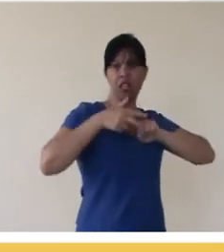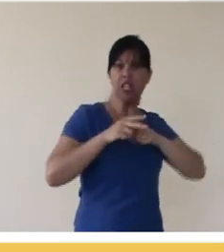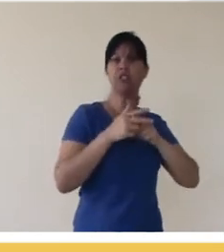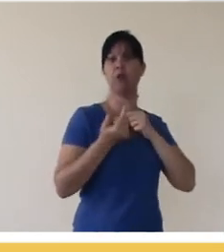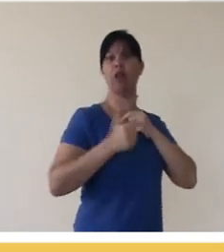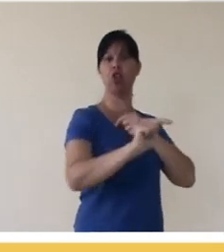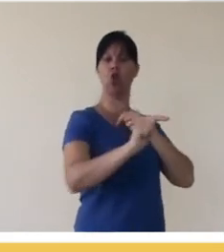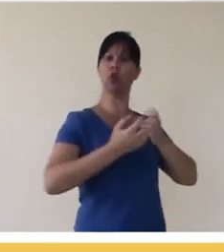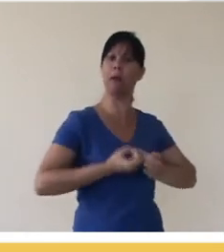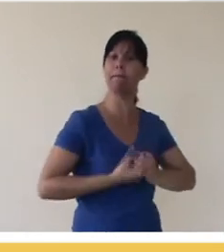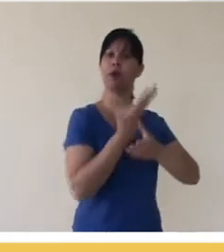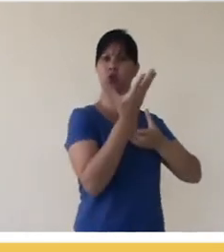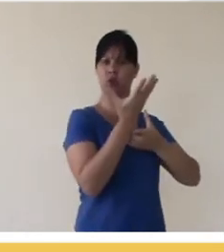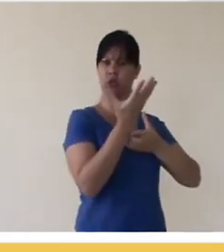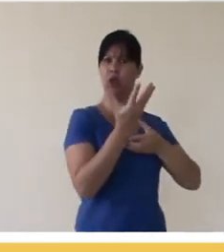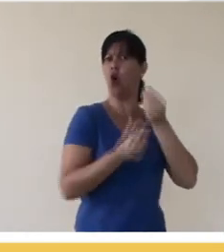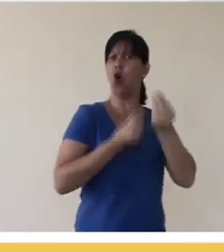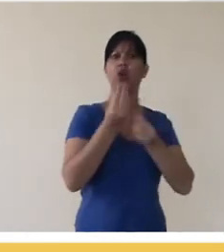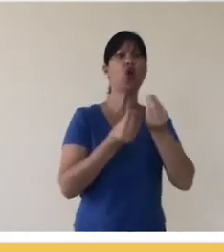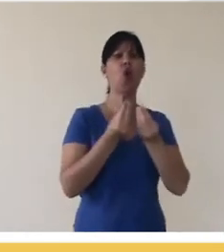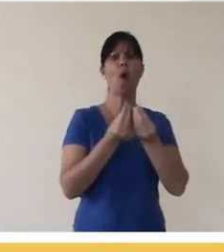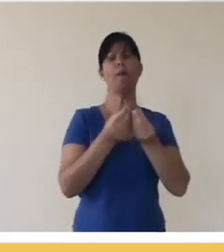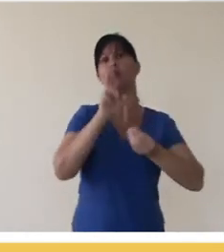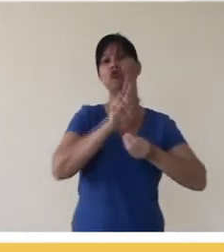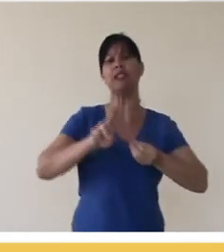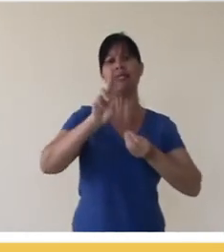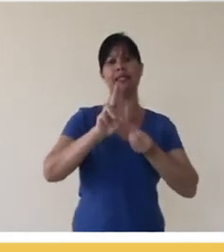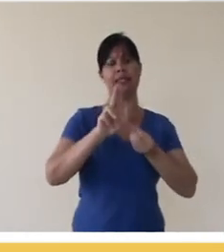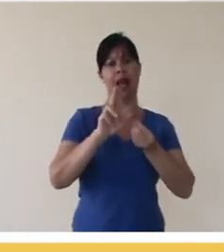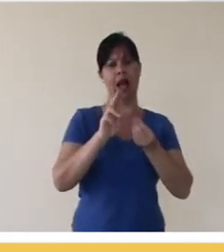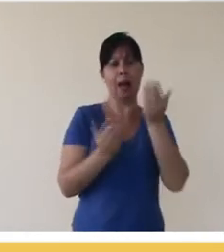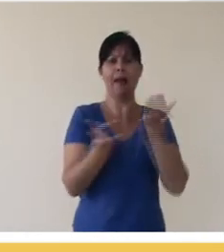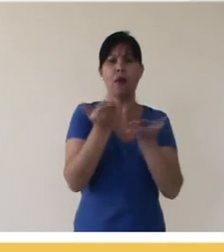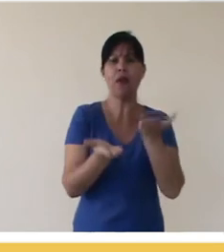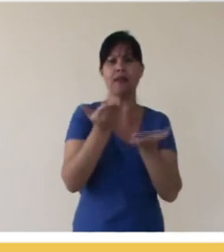transform them into a different work. How do you equate these licenses?